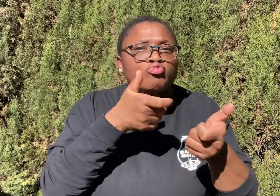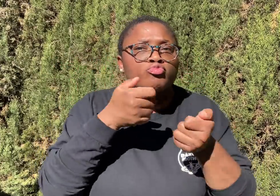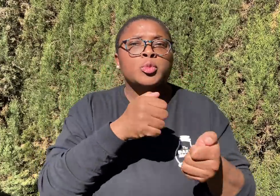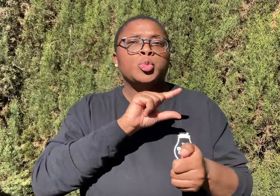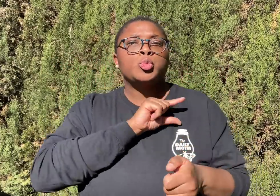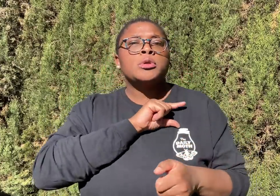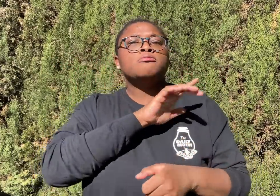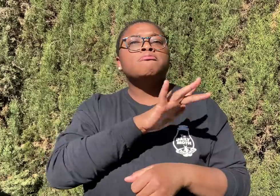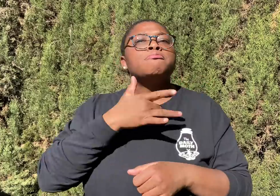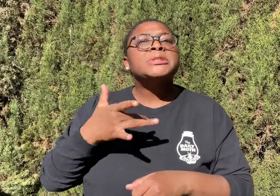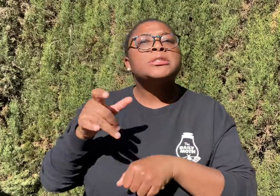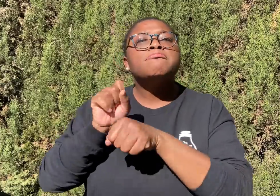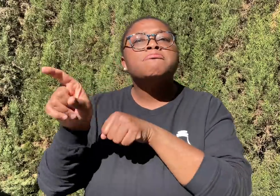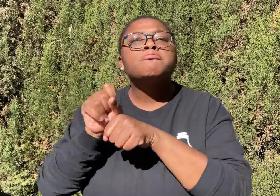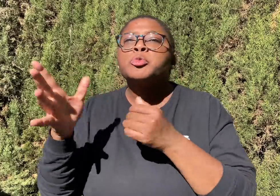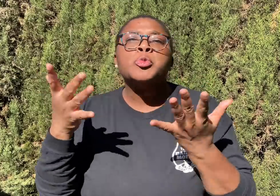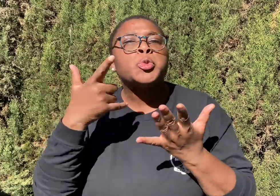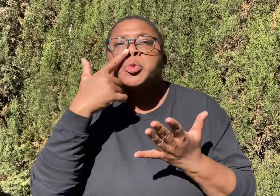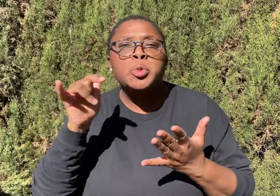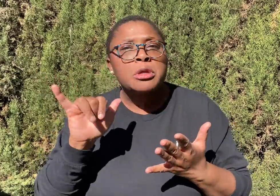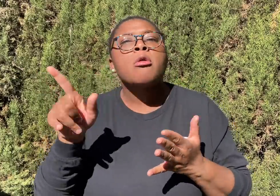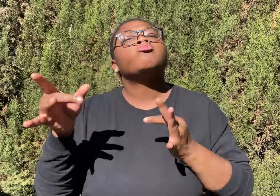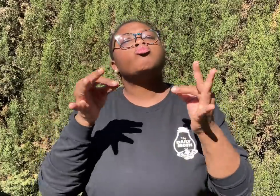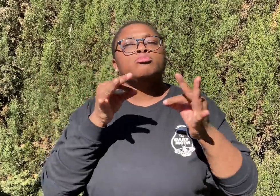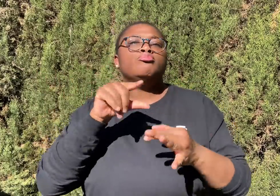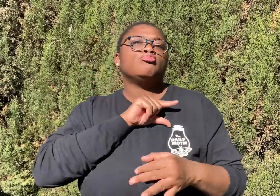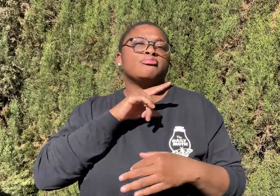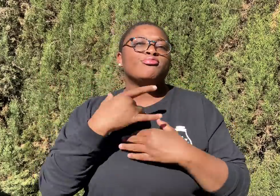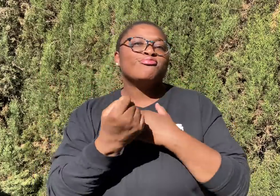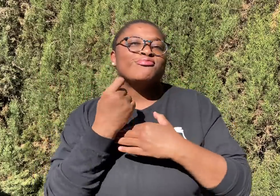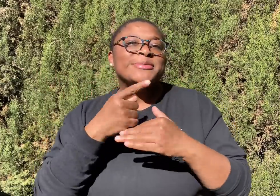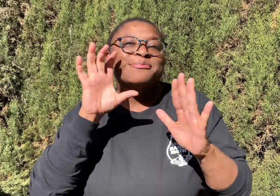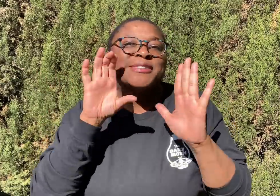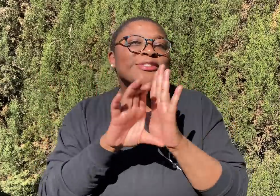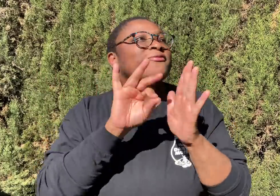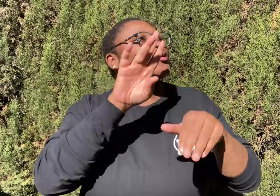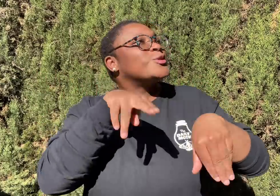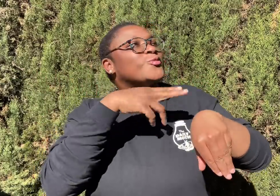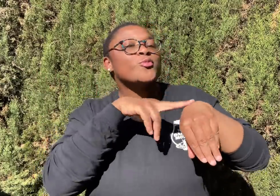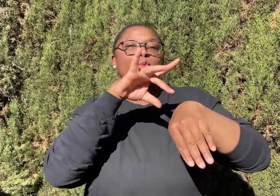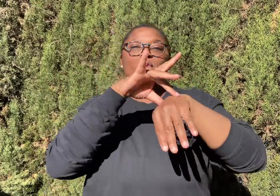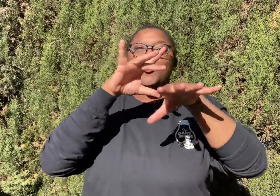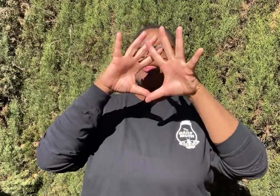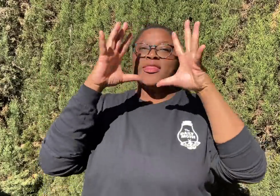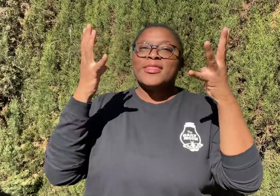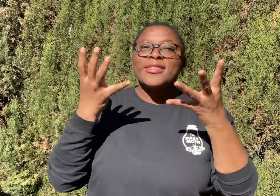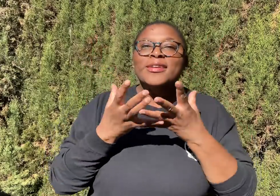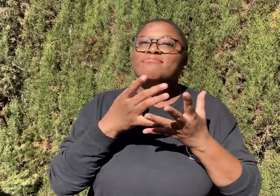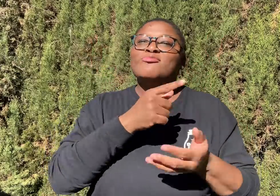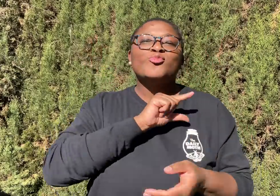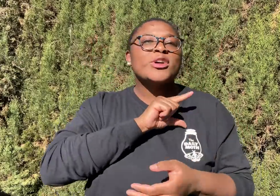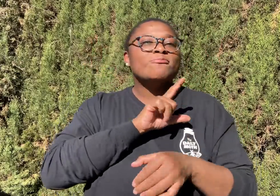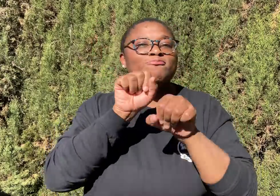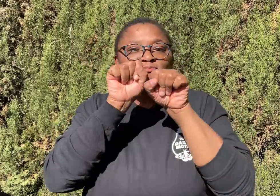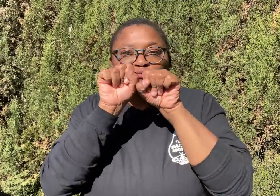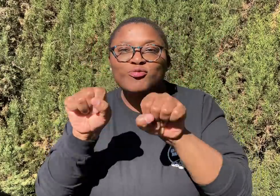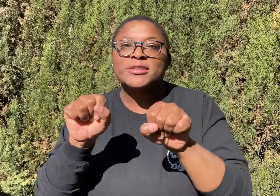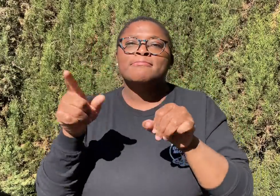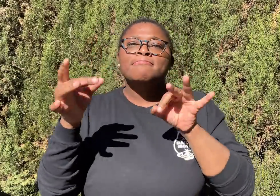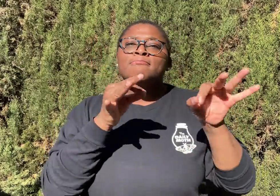how often she was in touch with Grant, and how Grant typically sent her texts. Pam said Grant usually sent her texts of nature and the Earth, something that Grant loved.